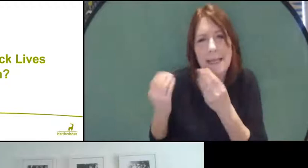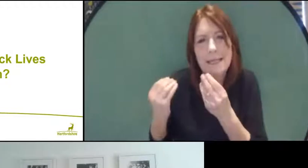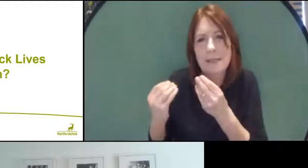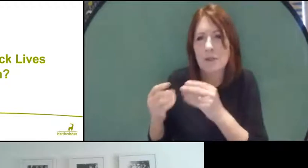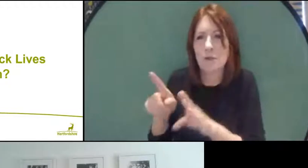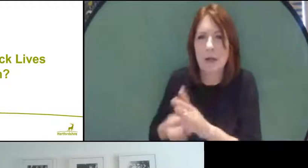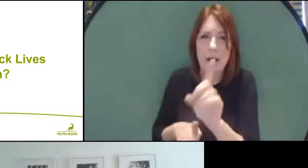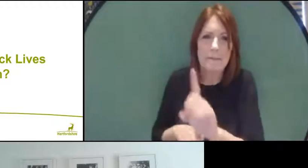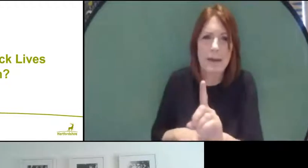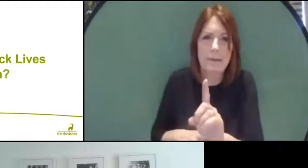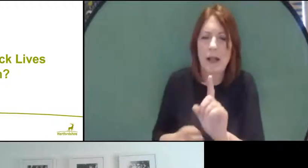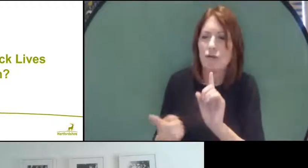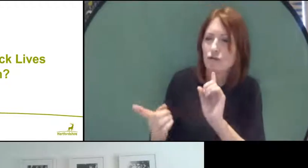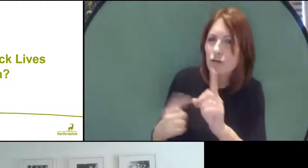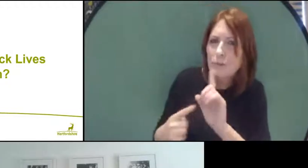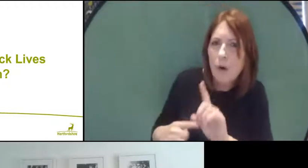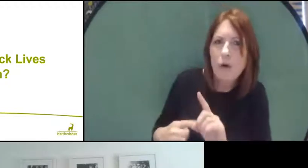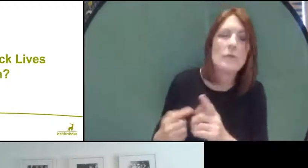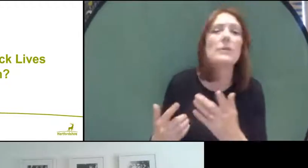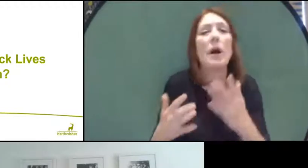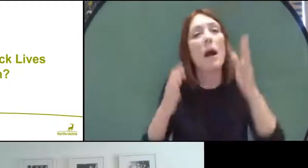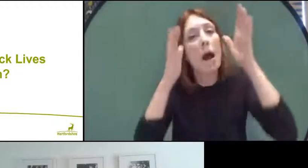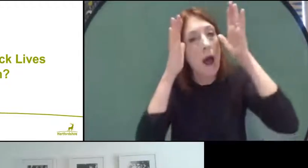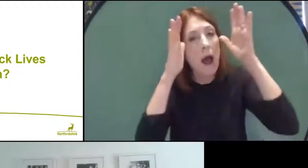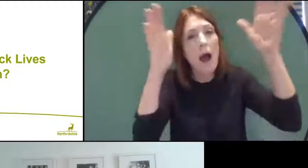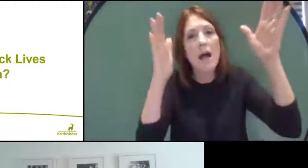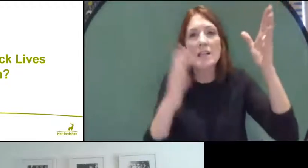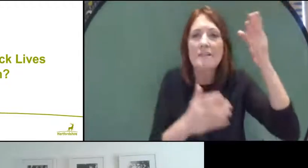And at Herts for Learning, what we're trying to do is work with your schools to make sure